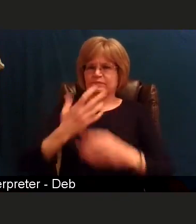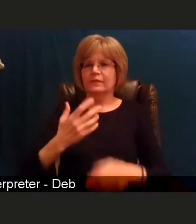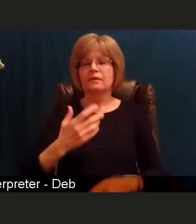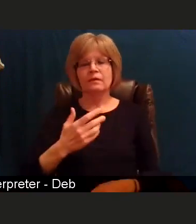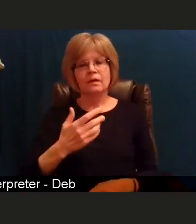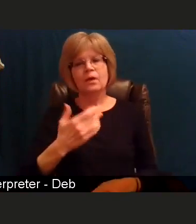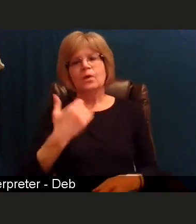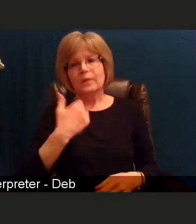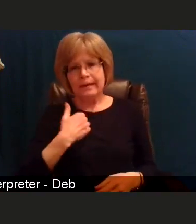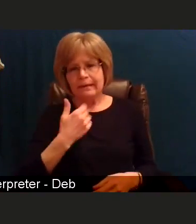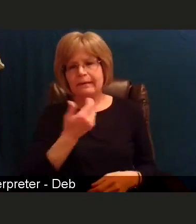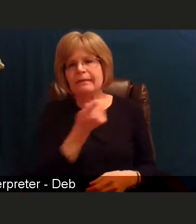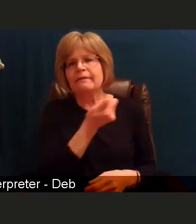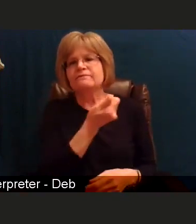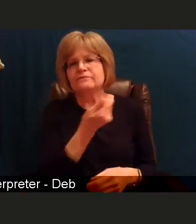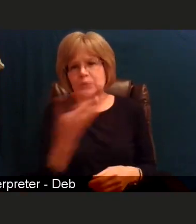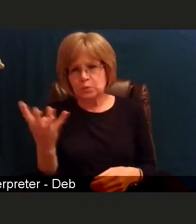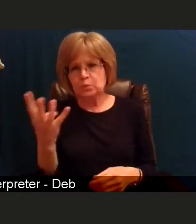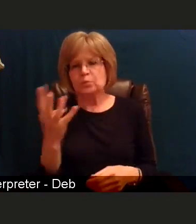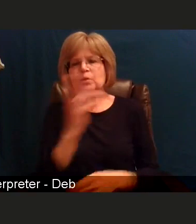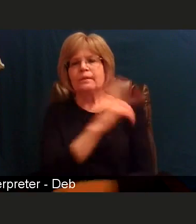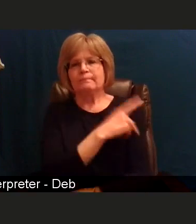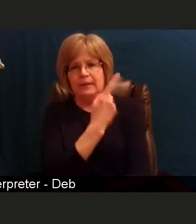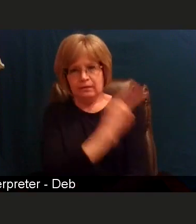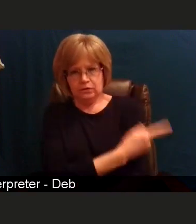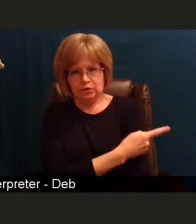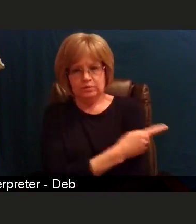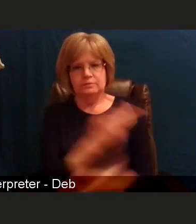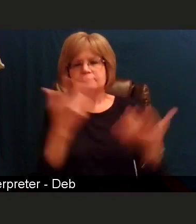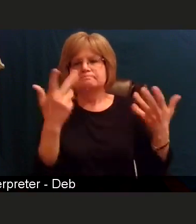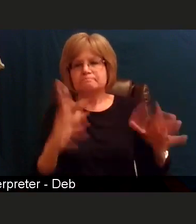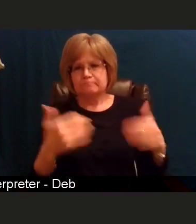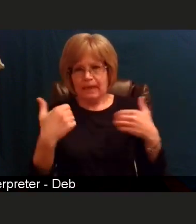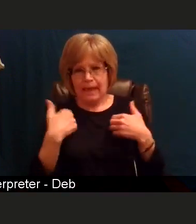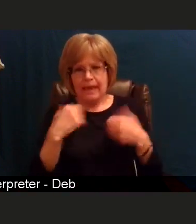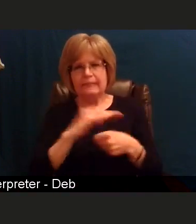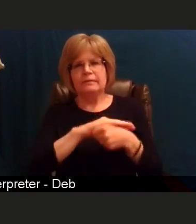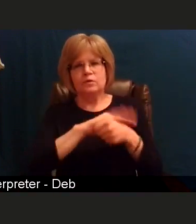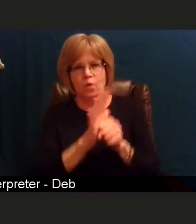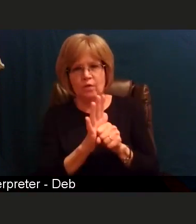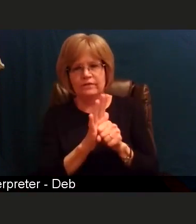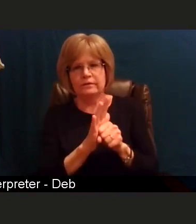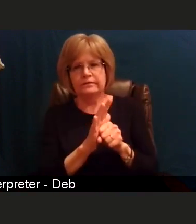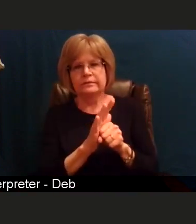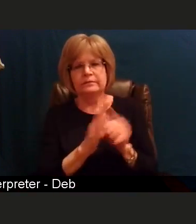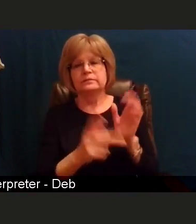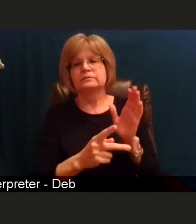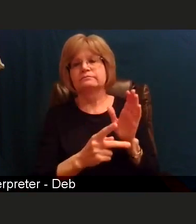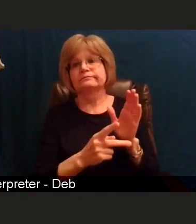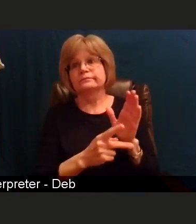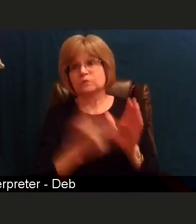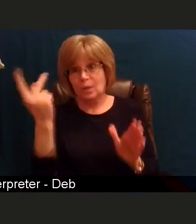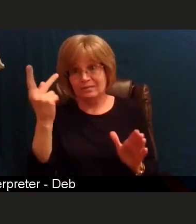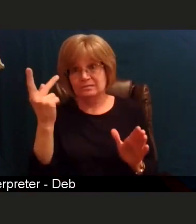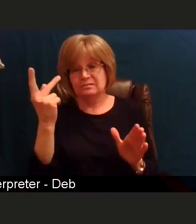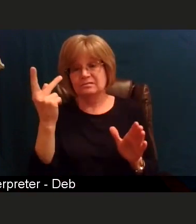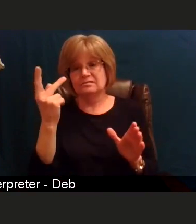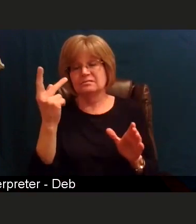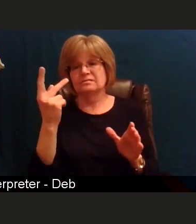who have had documented COVID-19 reinfection within the course of the first 90 days.